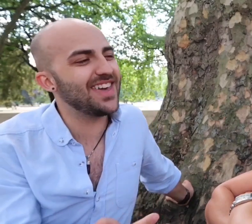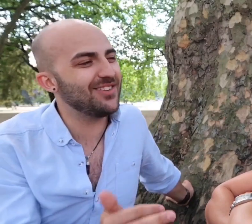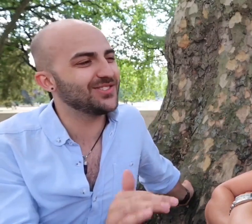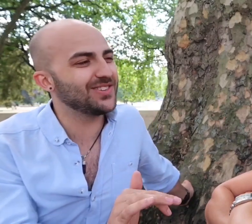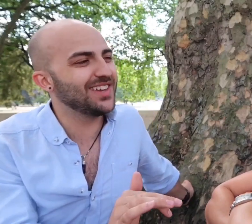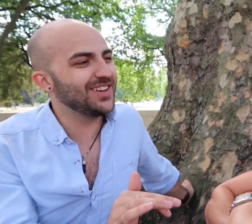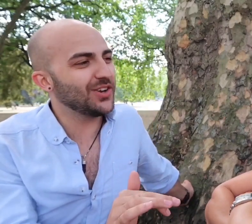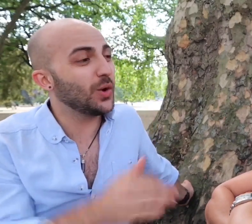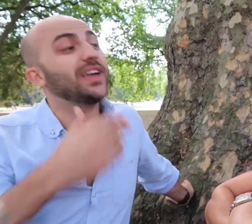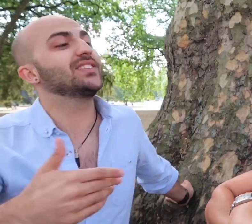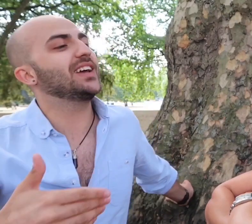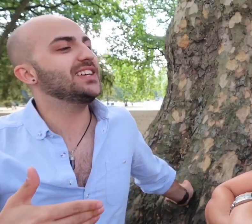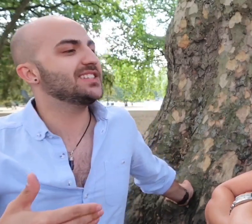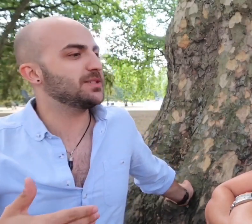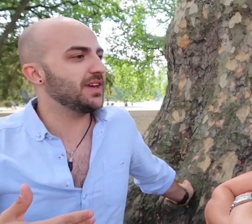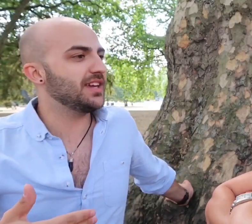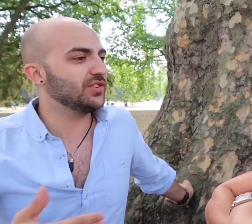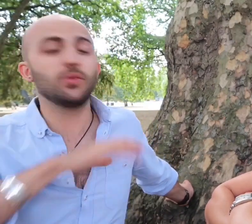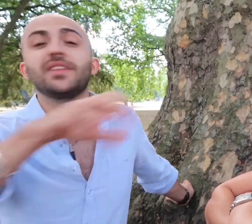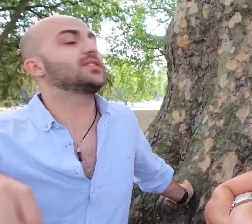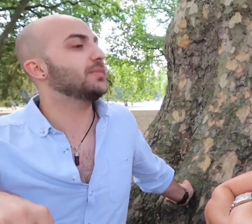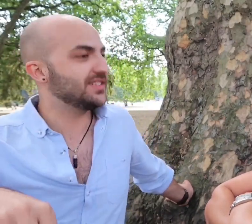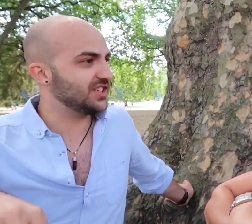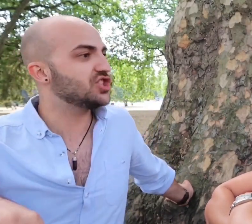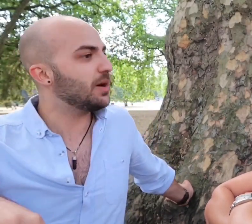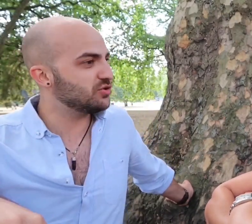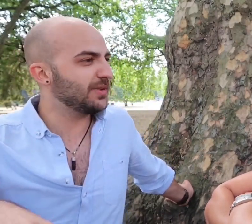there as quick as I needed to be, 'cause normally there's an interpreter in place